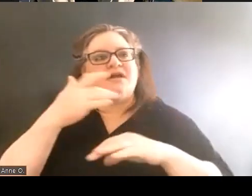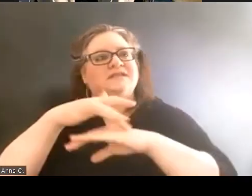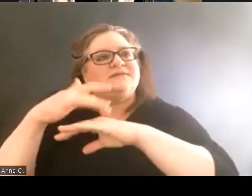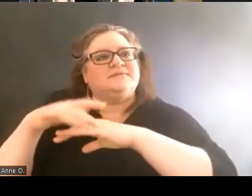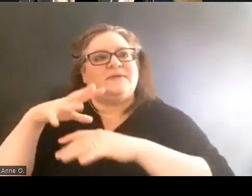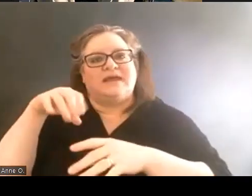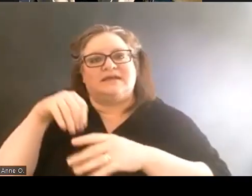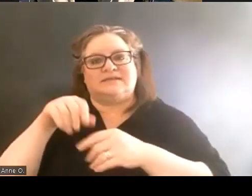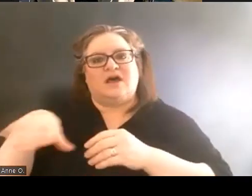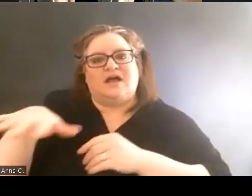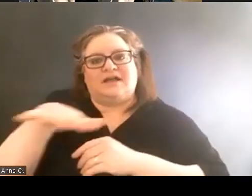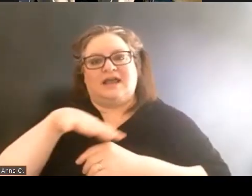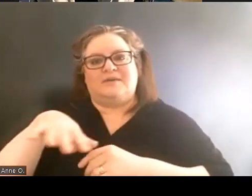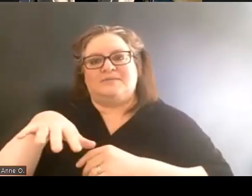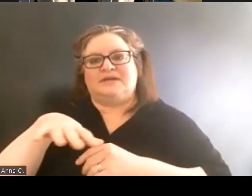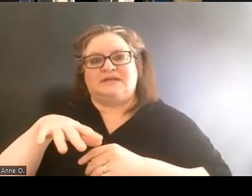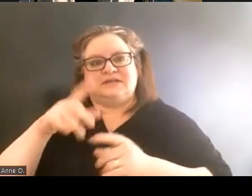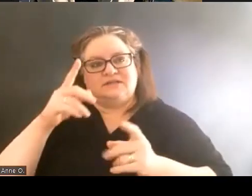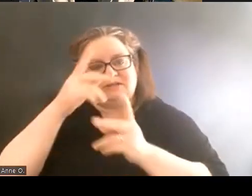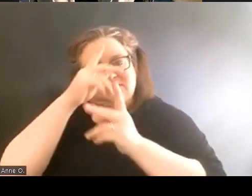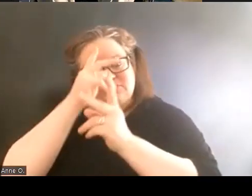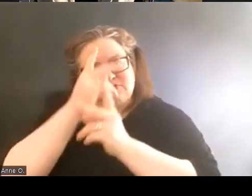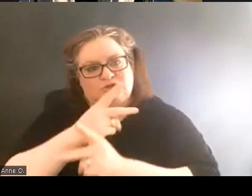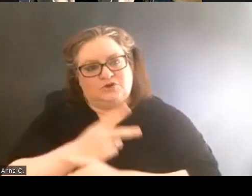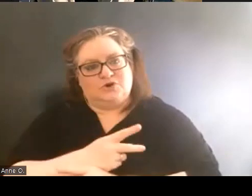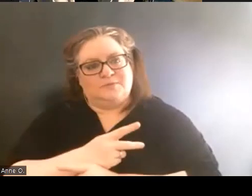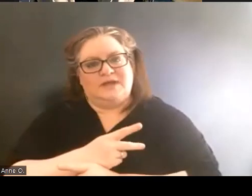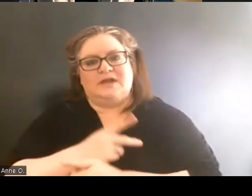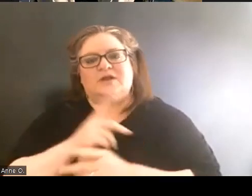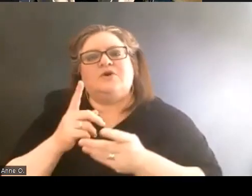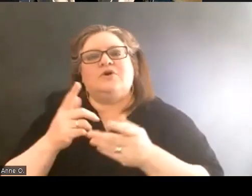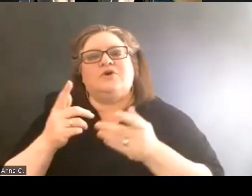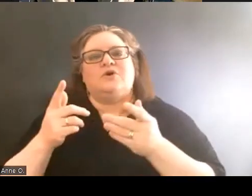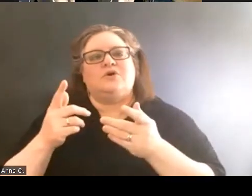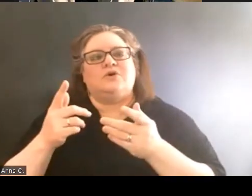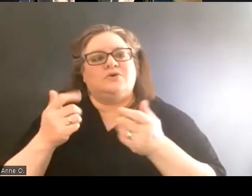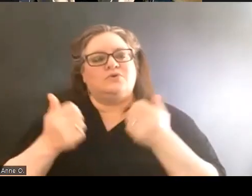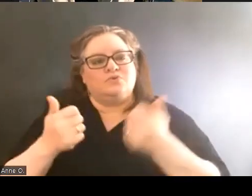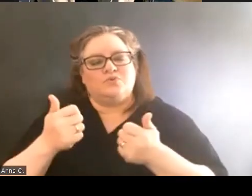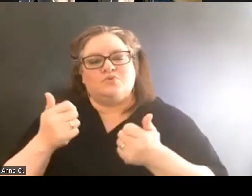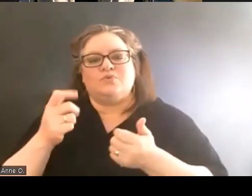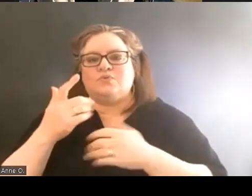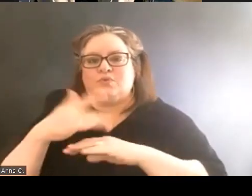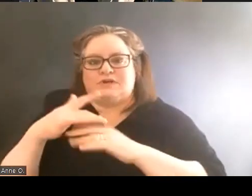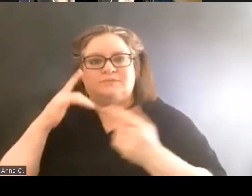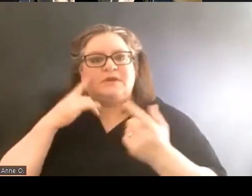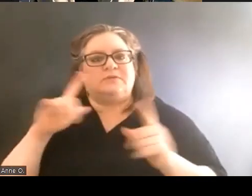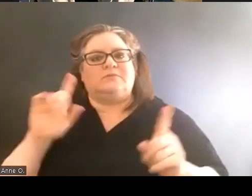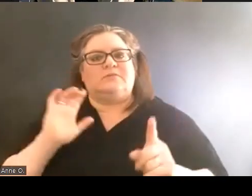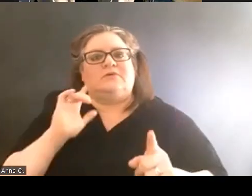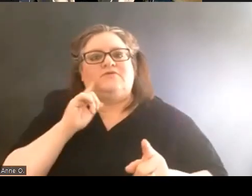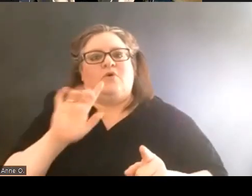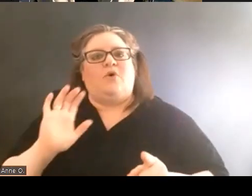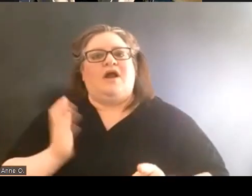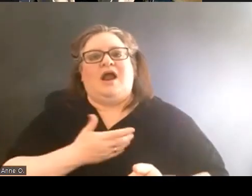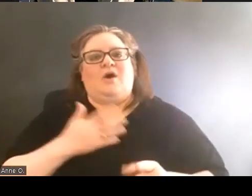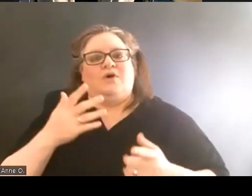to determine what spaces would actually work for our community based on access